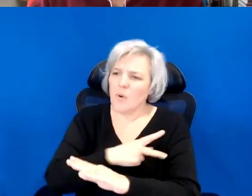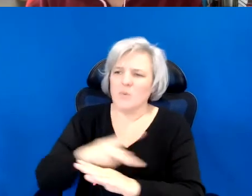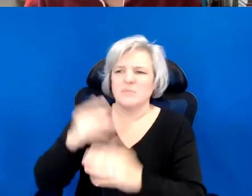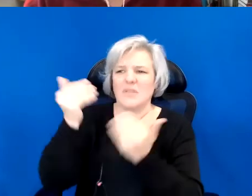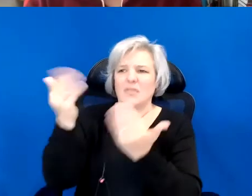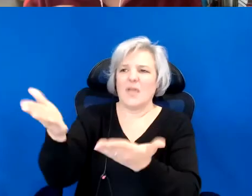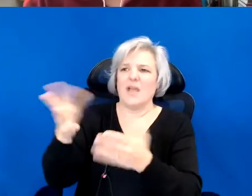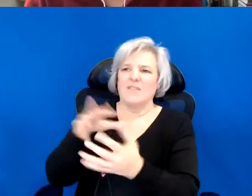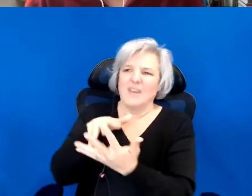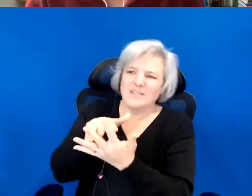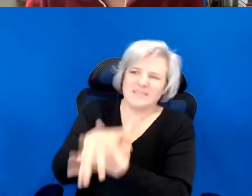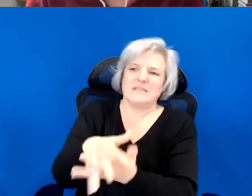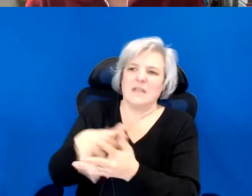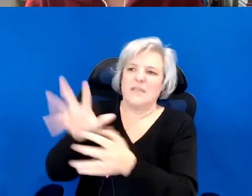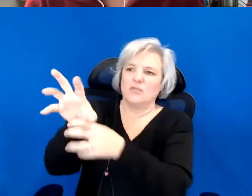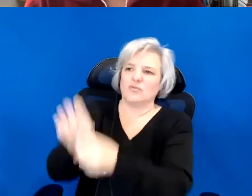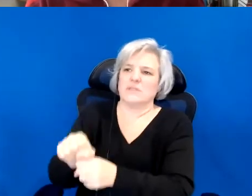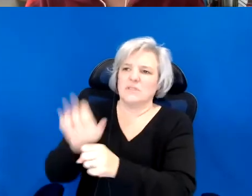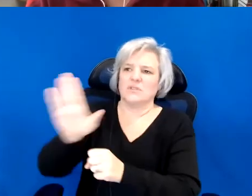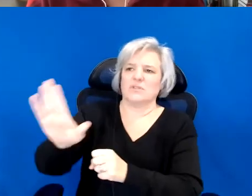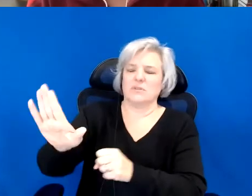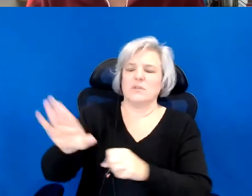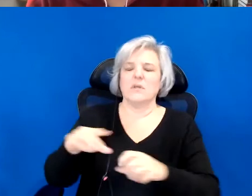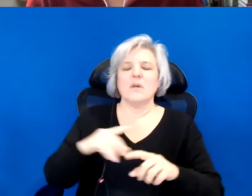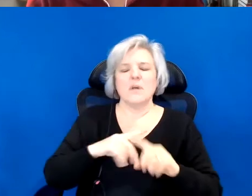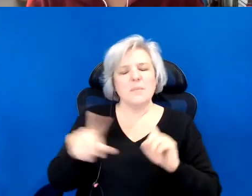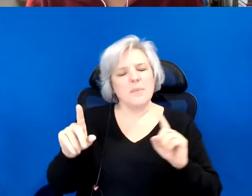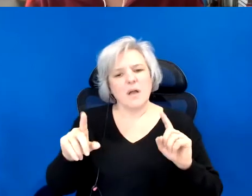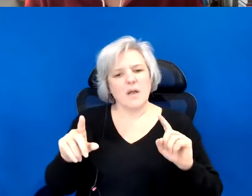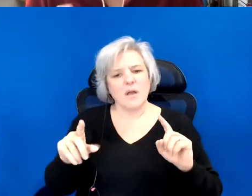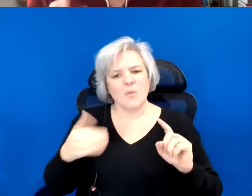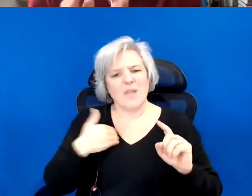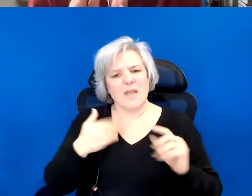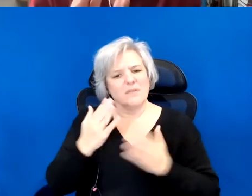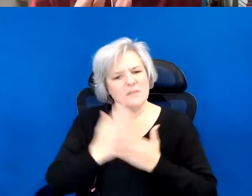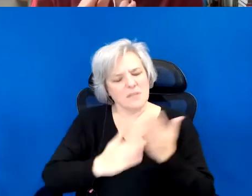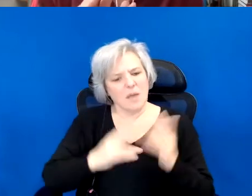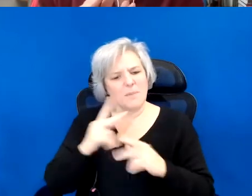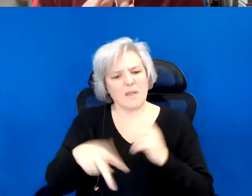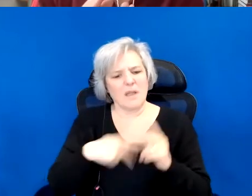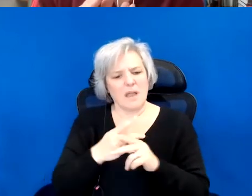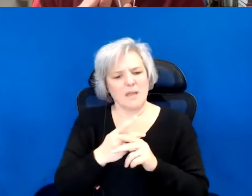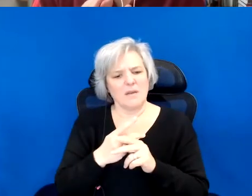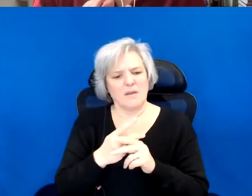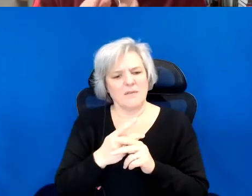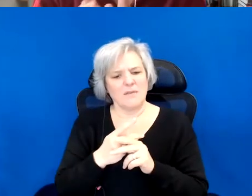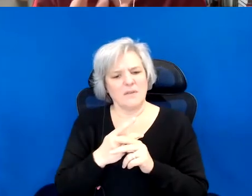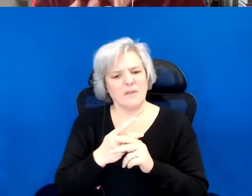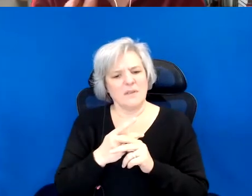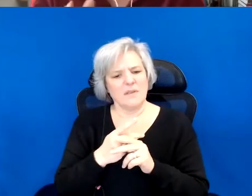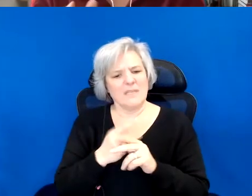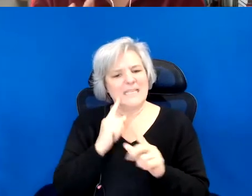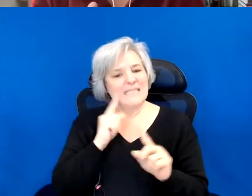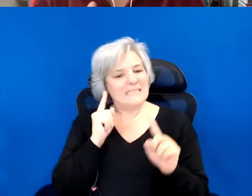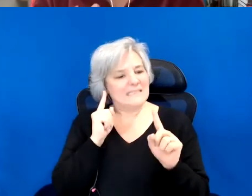And in some ways, there is a kind of intentionality that is, it doesn't let you be complicit in